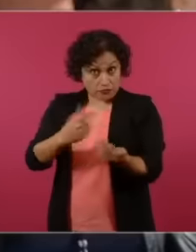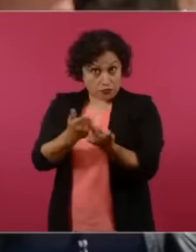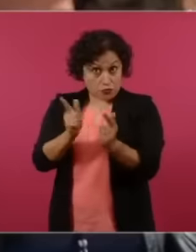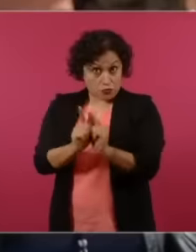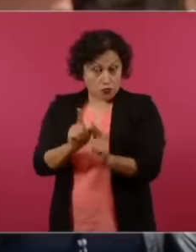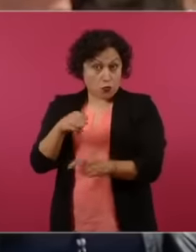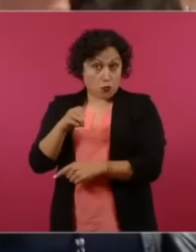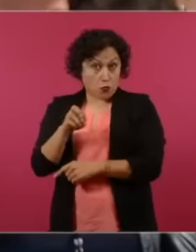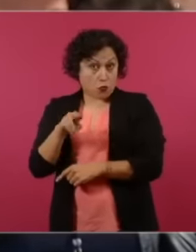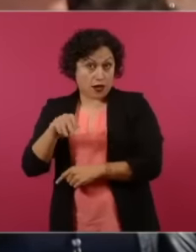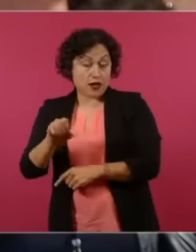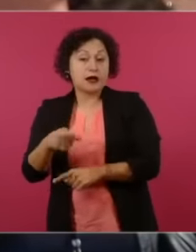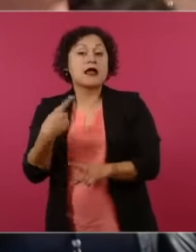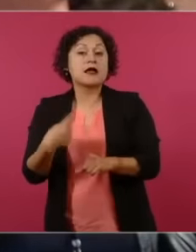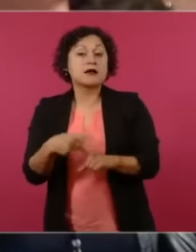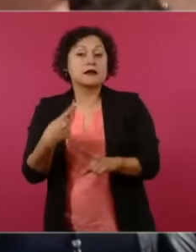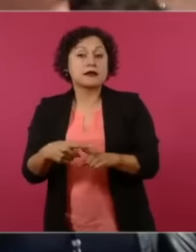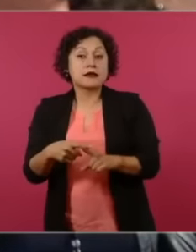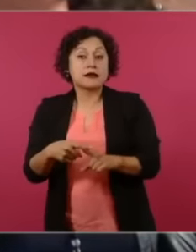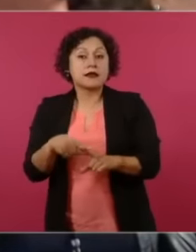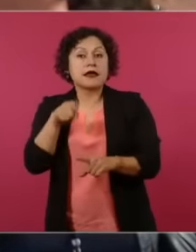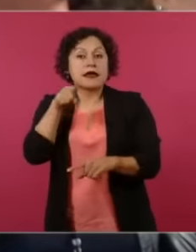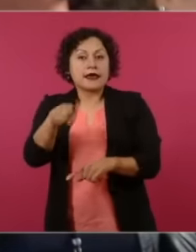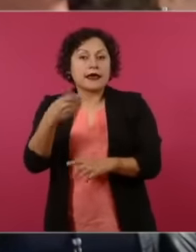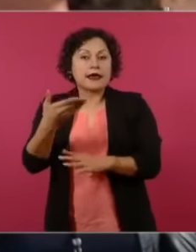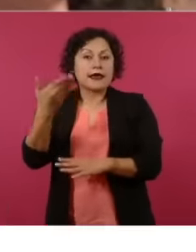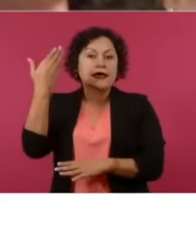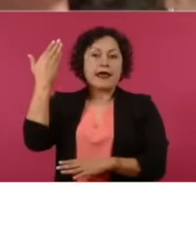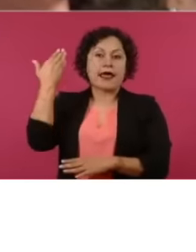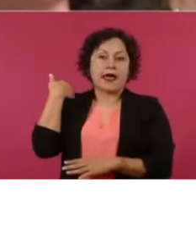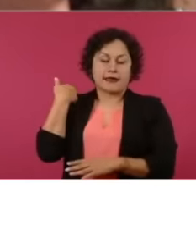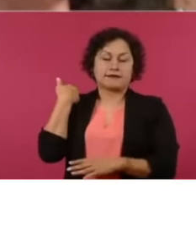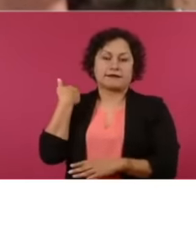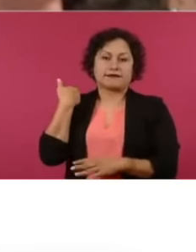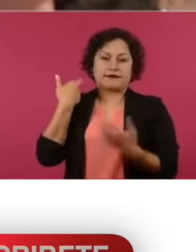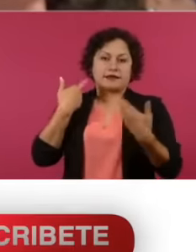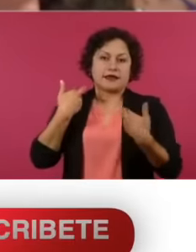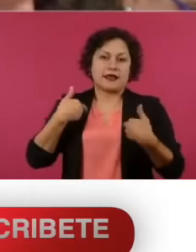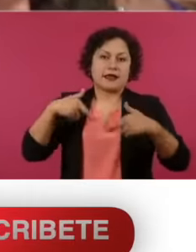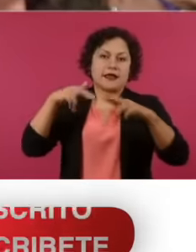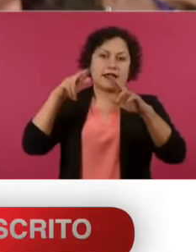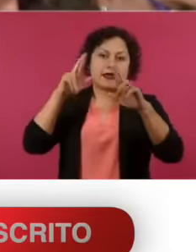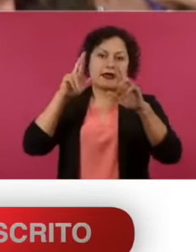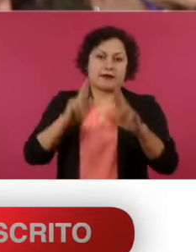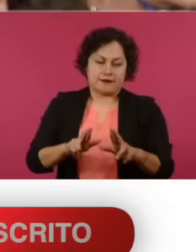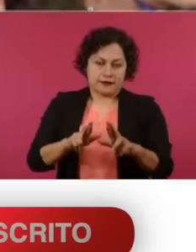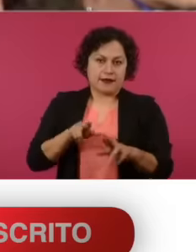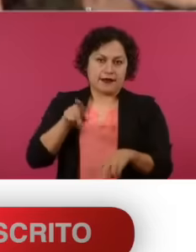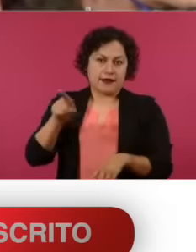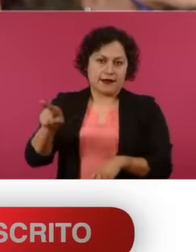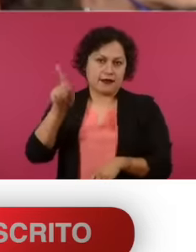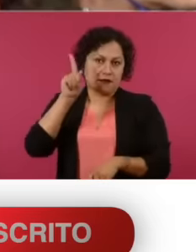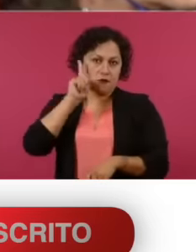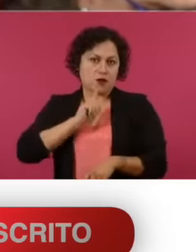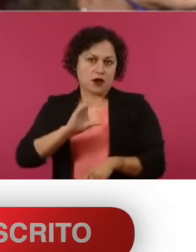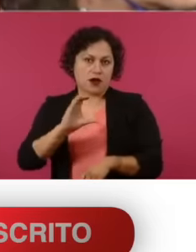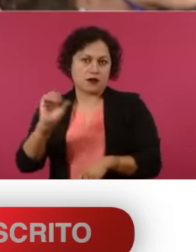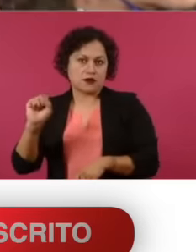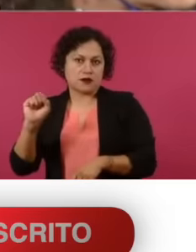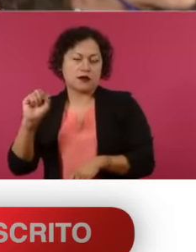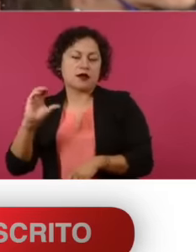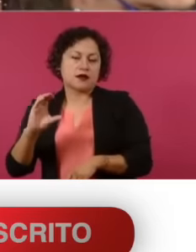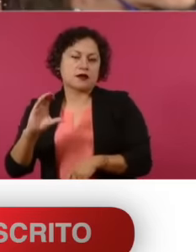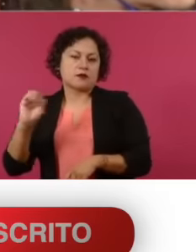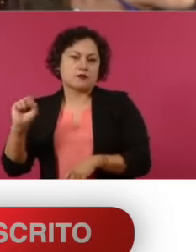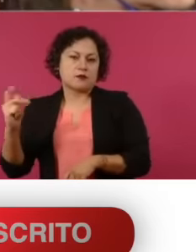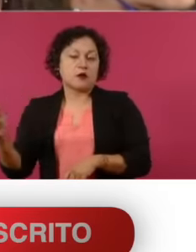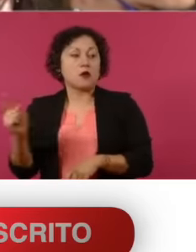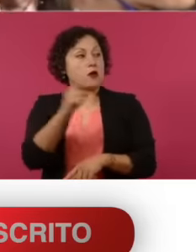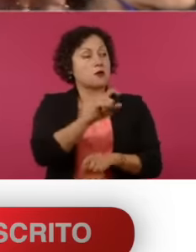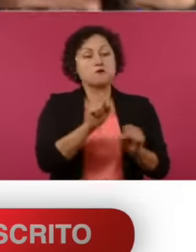Claudia's representative in the campaign in Sonora and knows that one of the last ones she made public